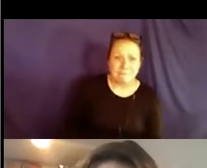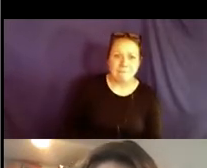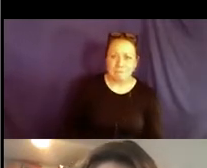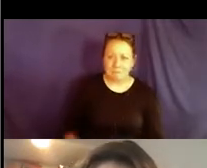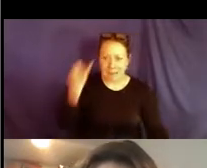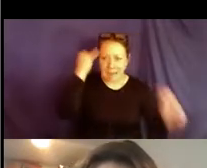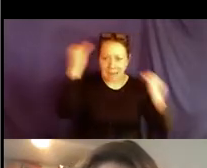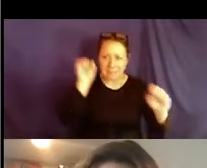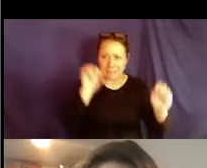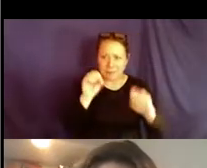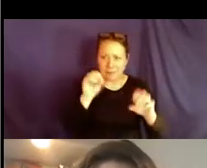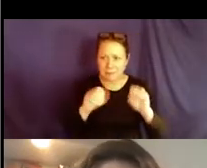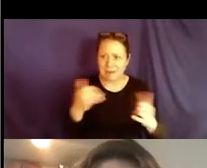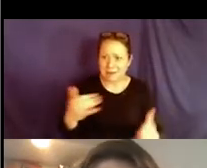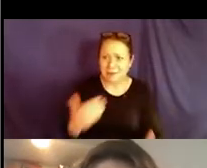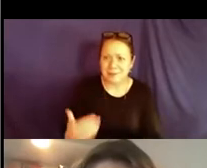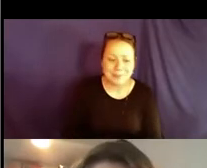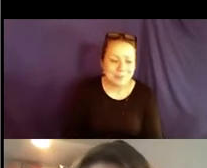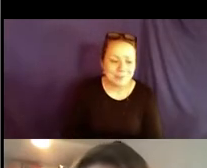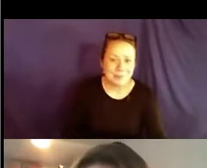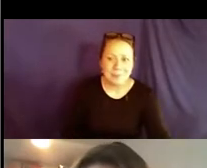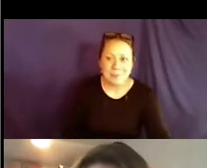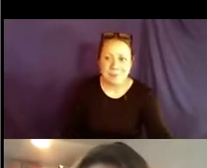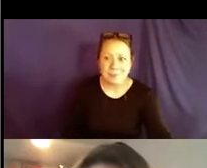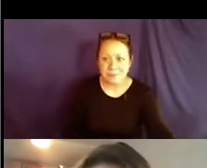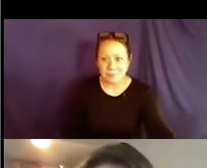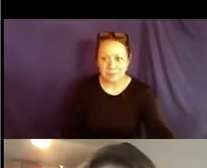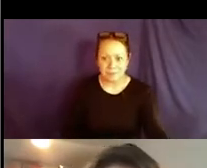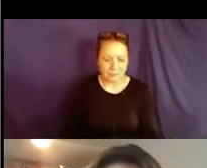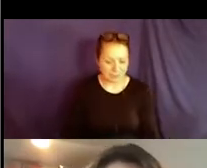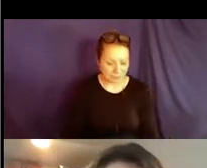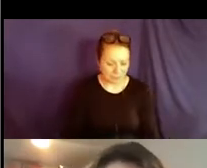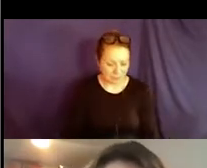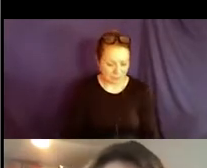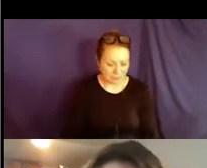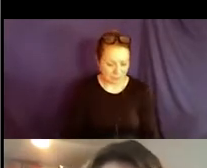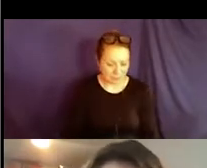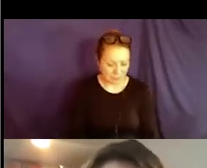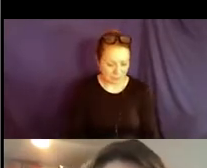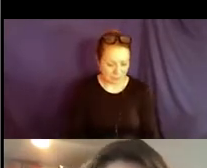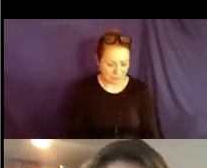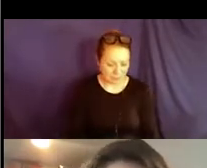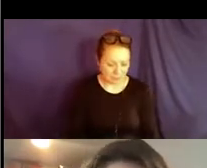in more than once as you brainstorm within yourself and have more ideas